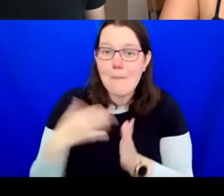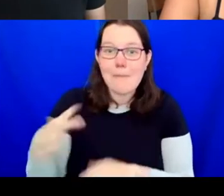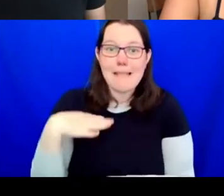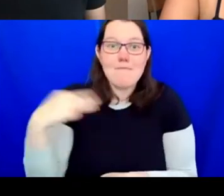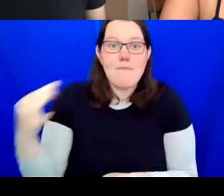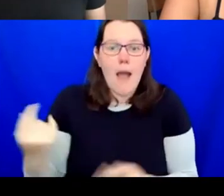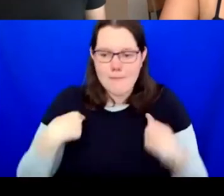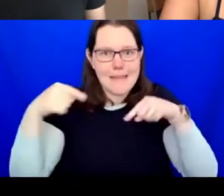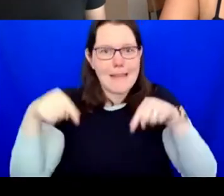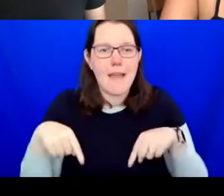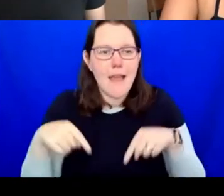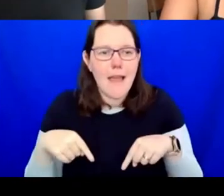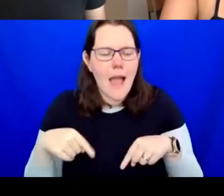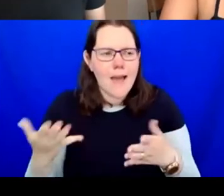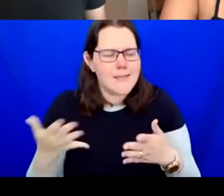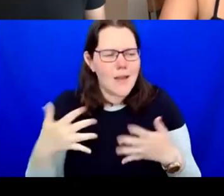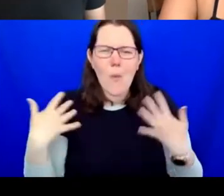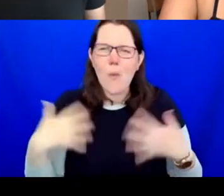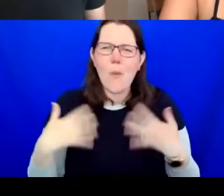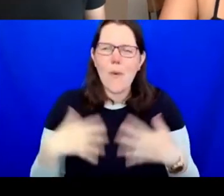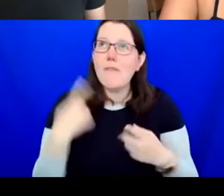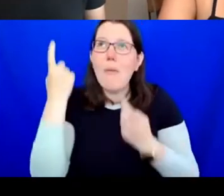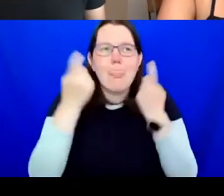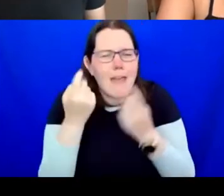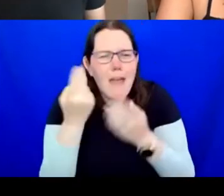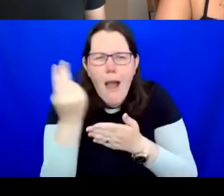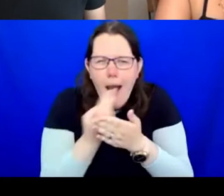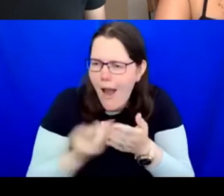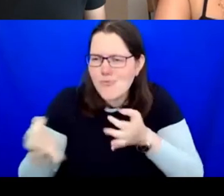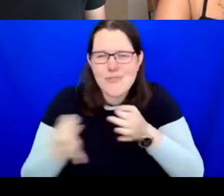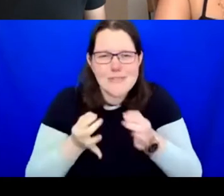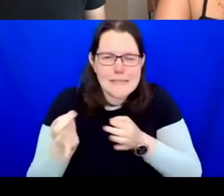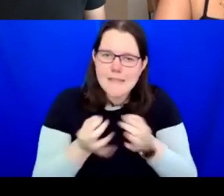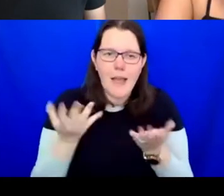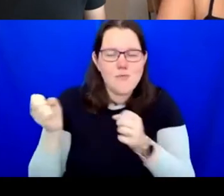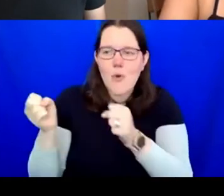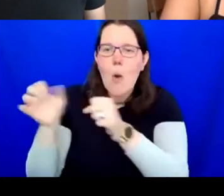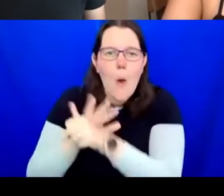to think strategically about art again and not COVID or health and safety regulations